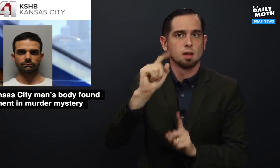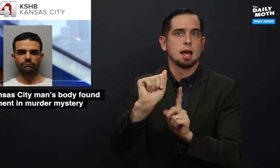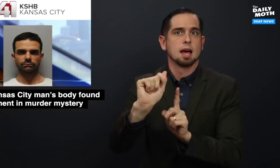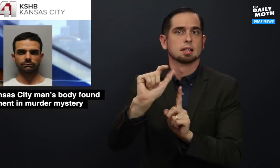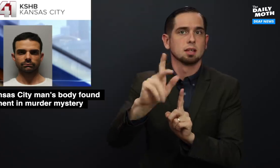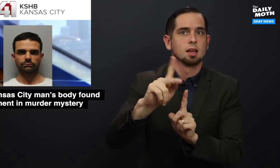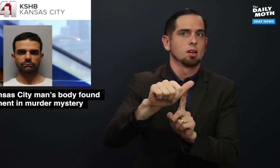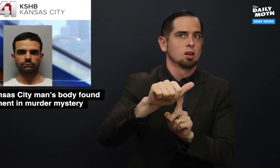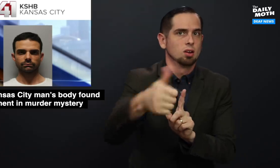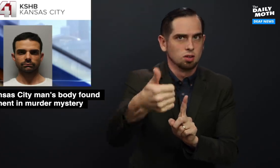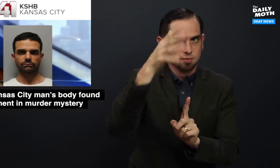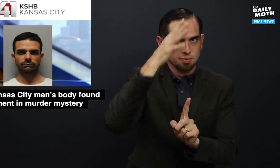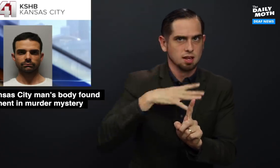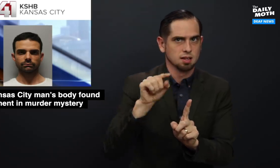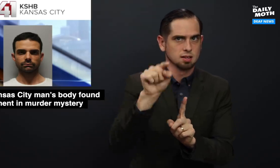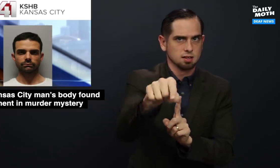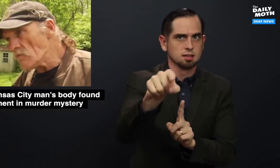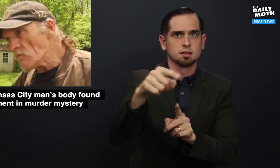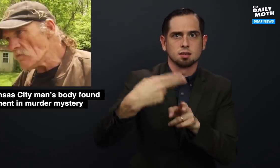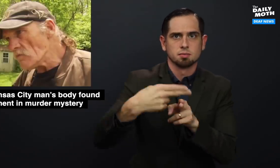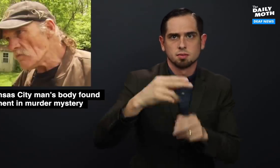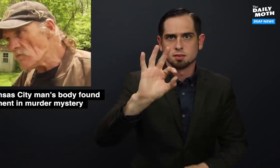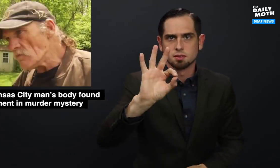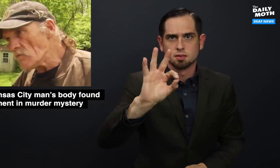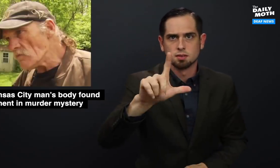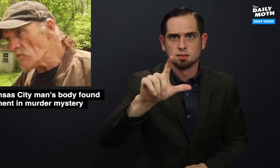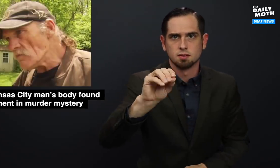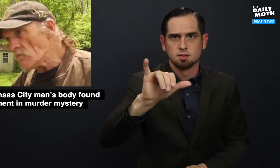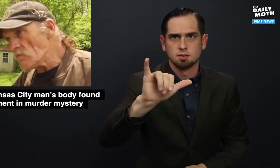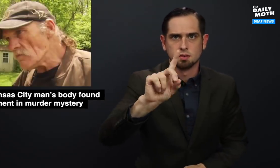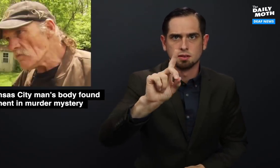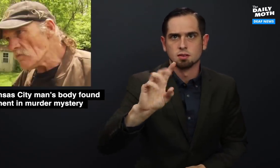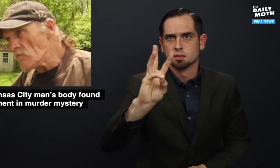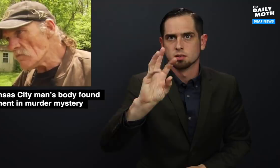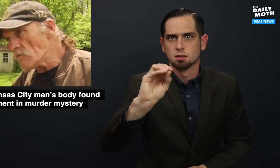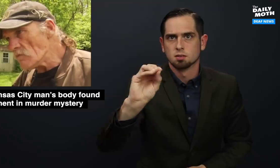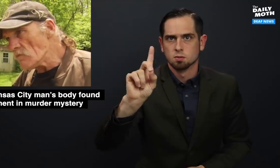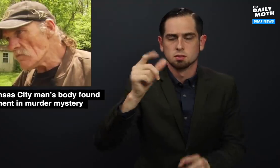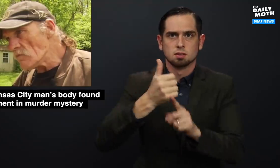for attacking another man, Floyd Wood,